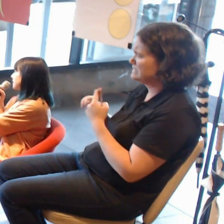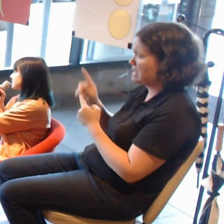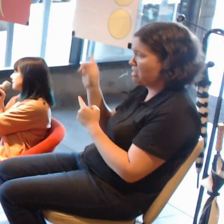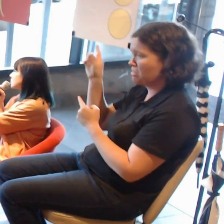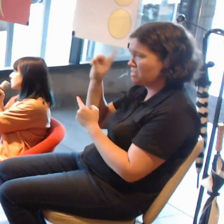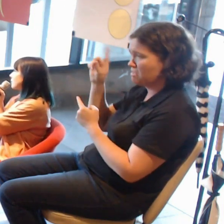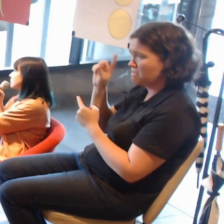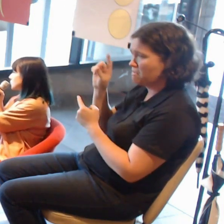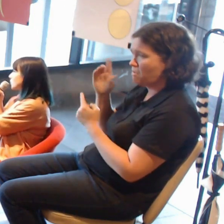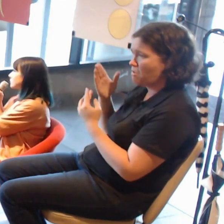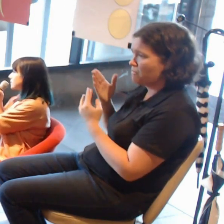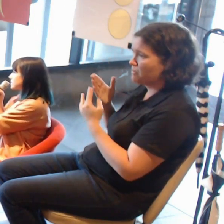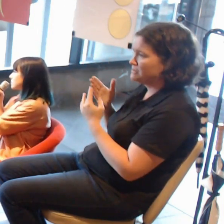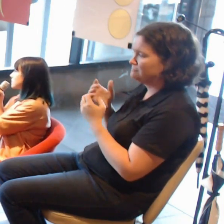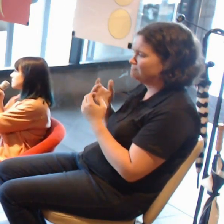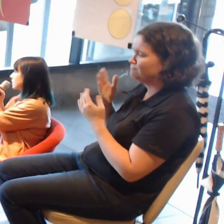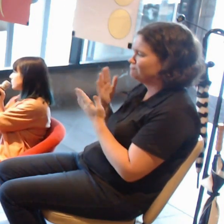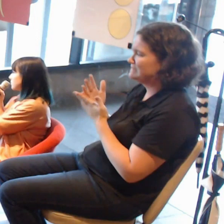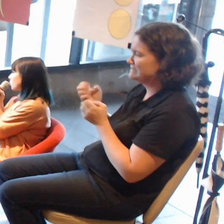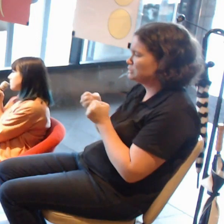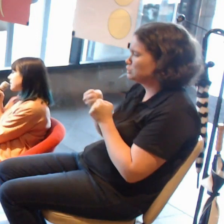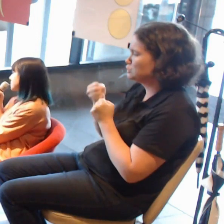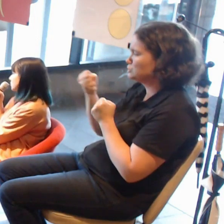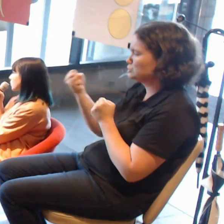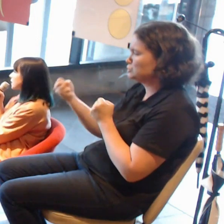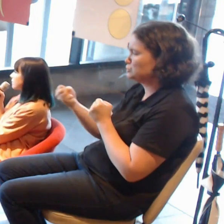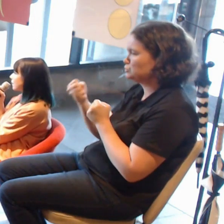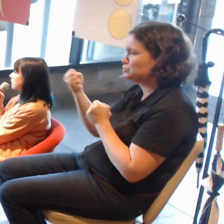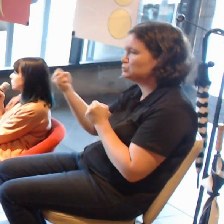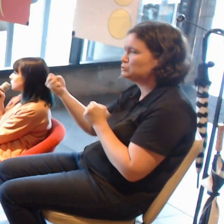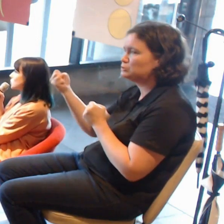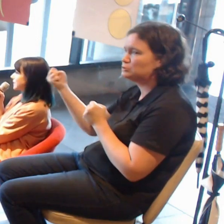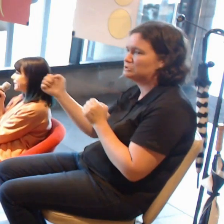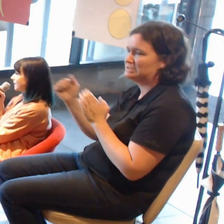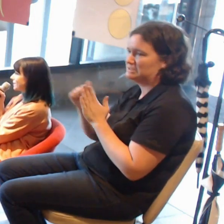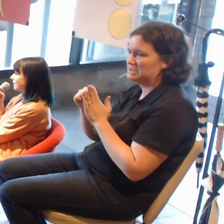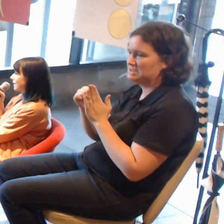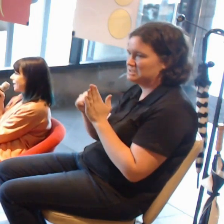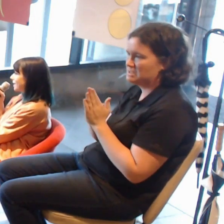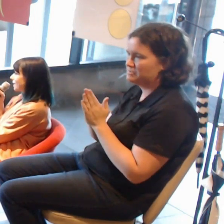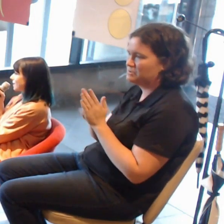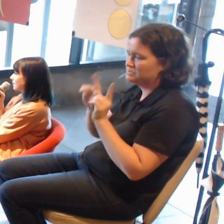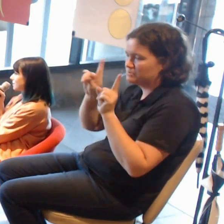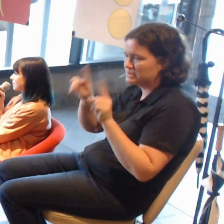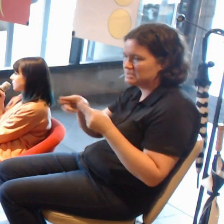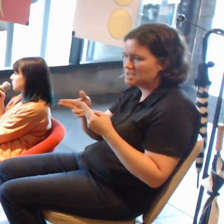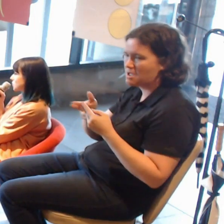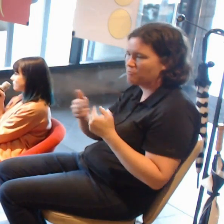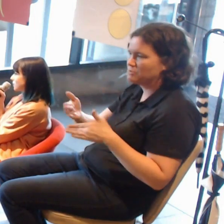of the genre or the methods of working that we usually follow with artists.